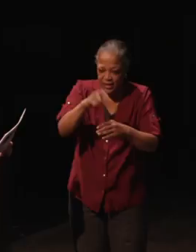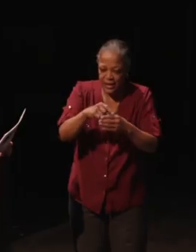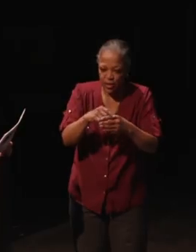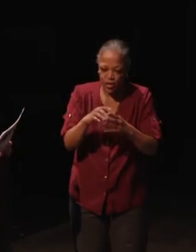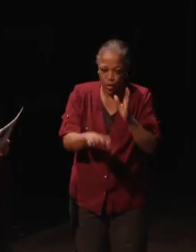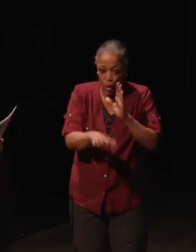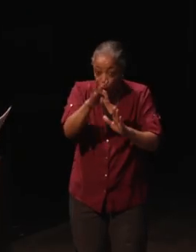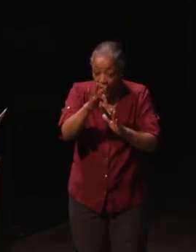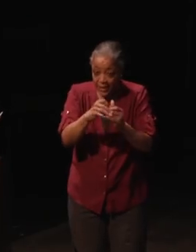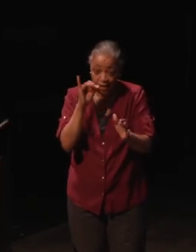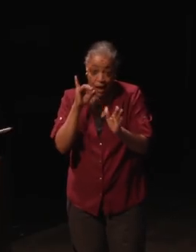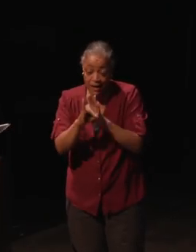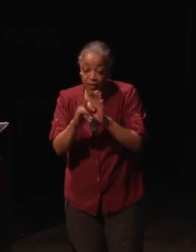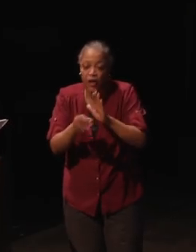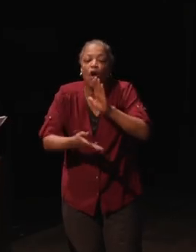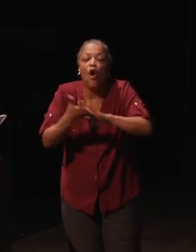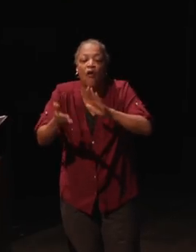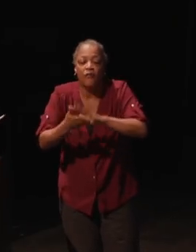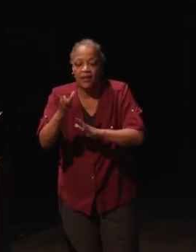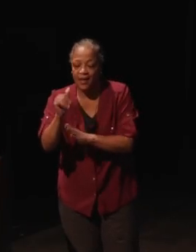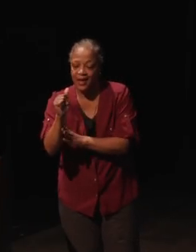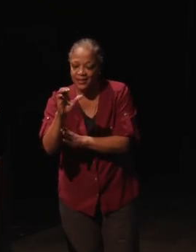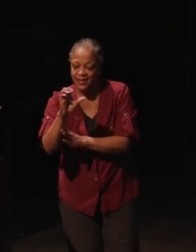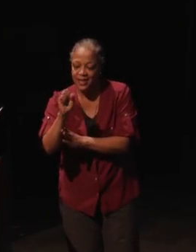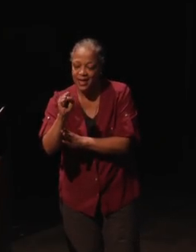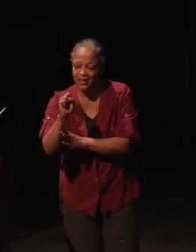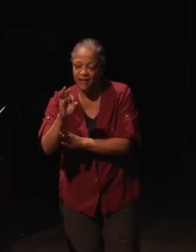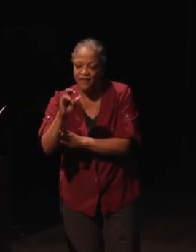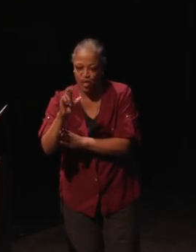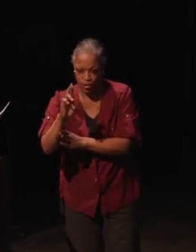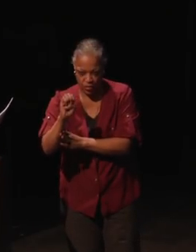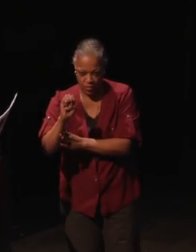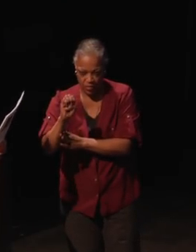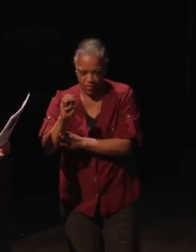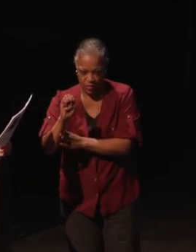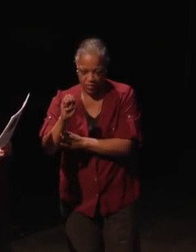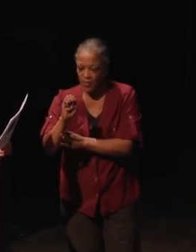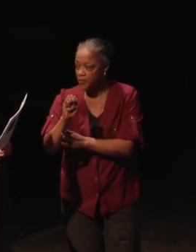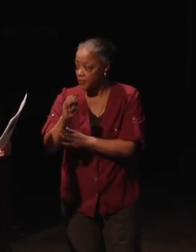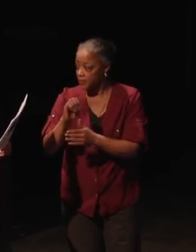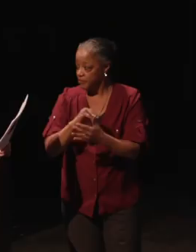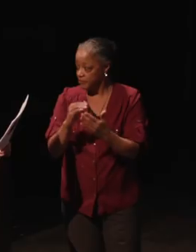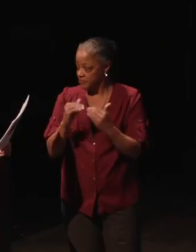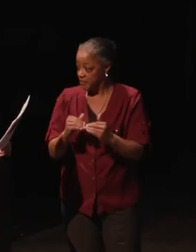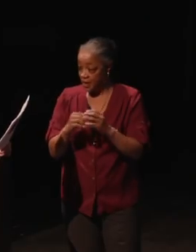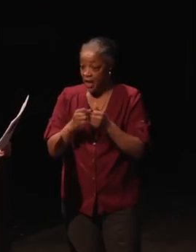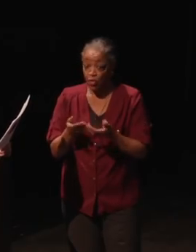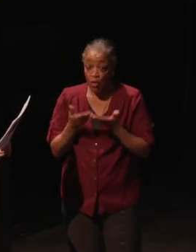identify, or operate the ACS feature, can you offer voice chat